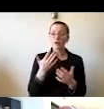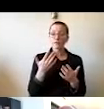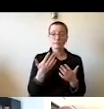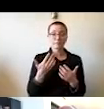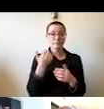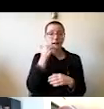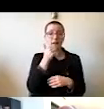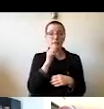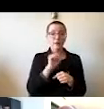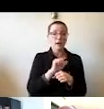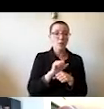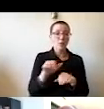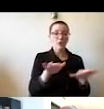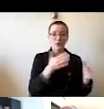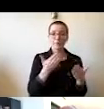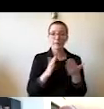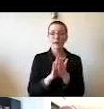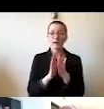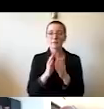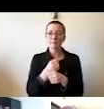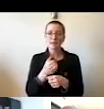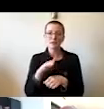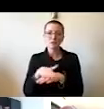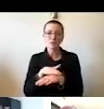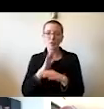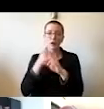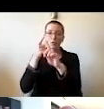that we've outlined, but circumstances will not change,